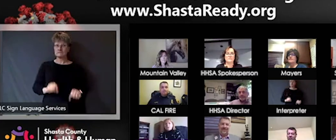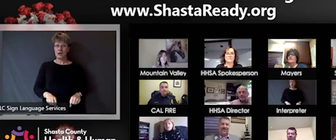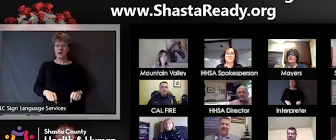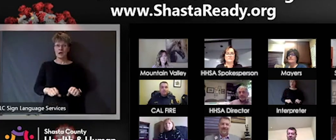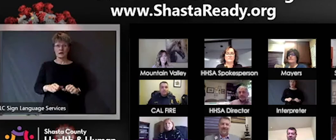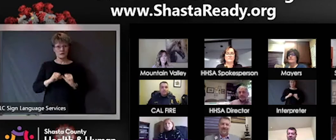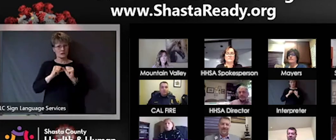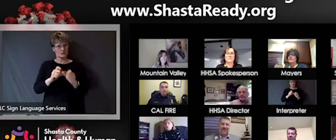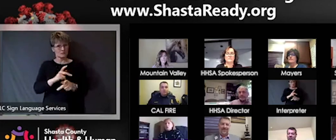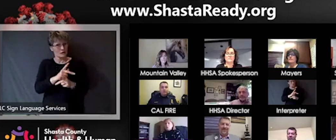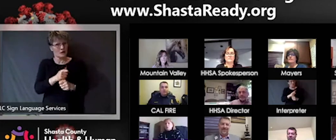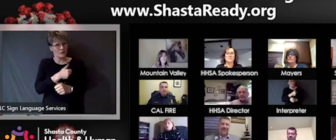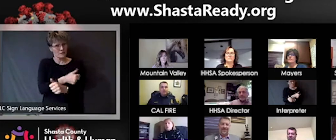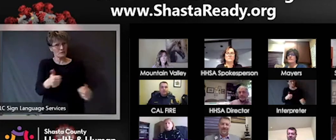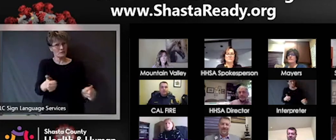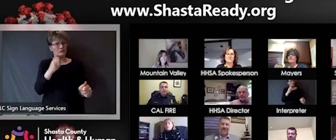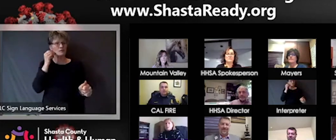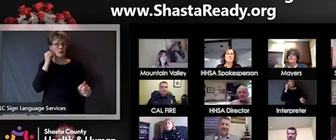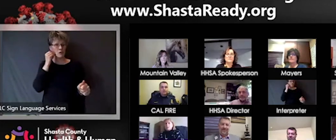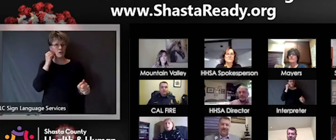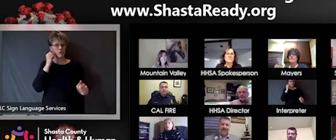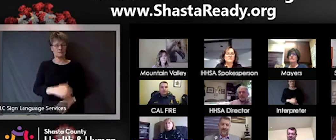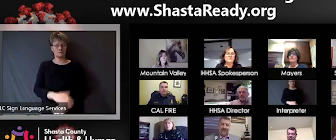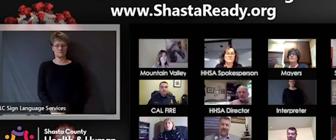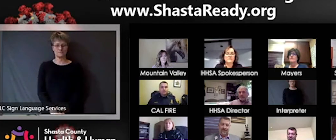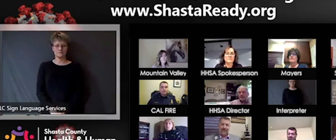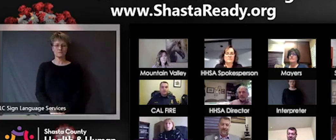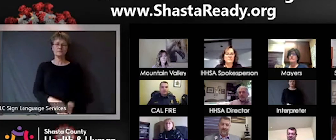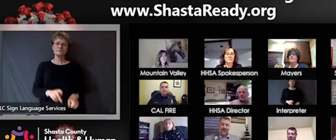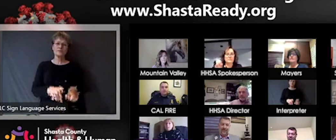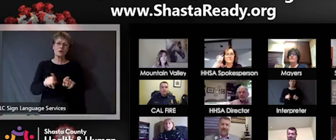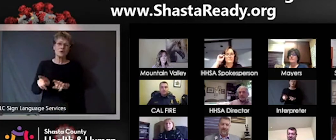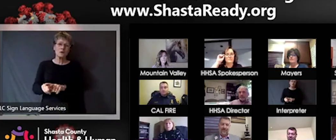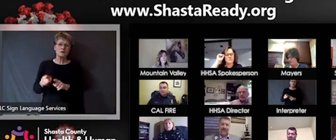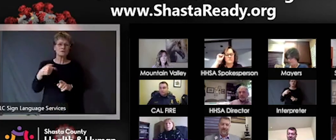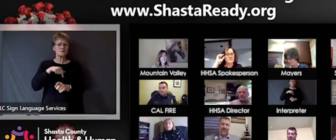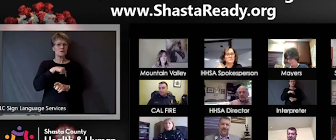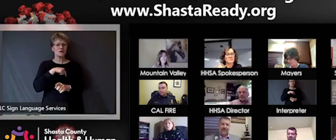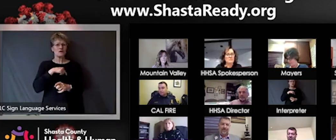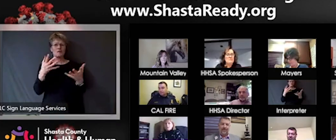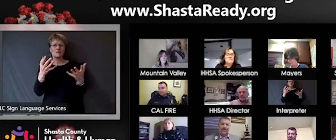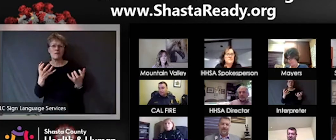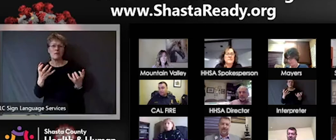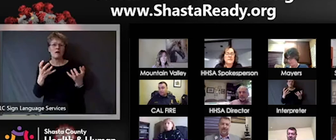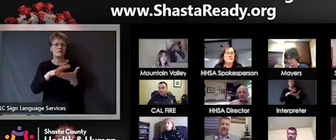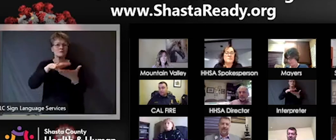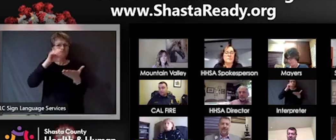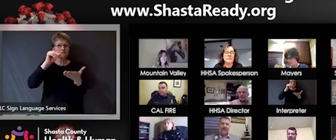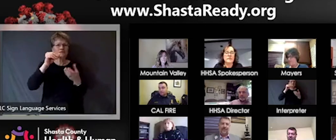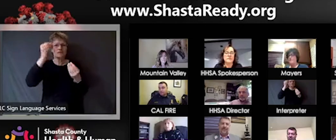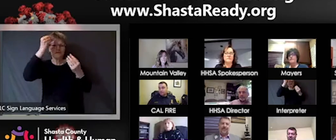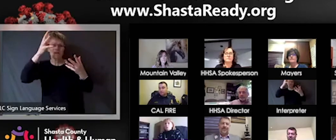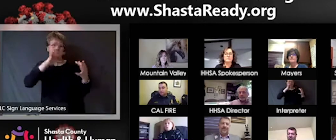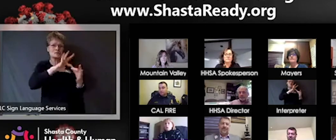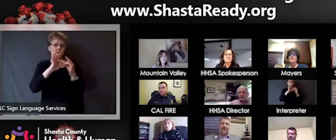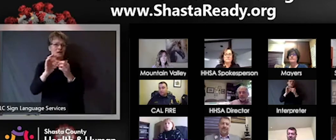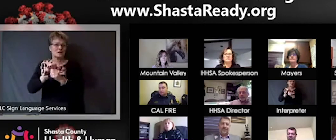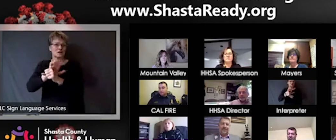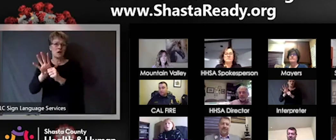your family's exposure to the news I think when you're hungry for information and so sometimes we can overdo it and get overwhelmed with the